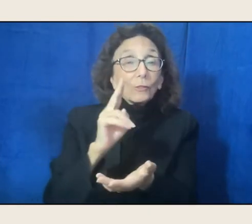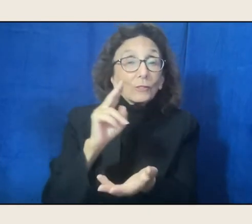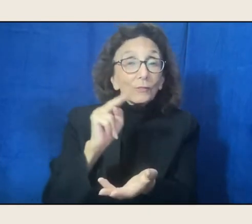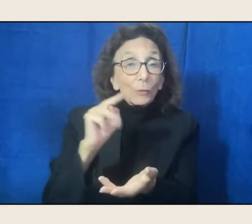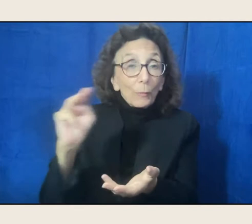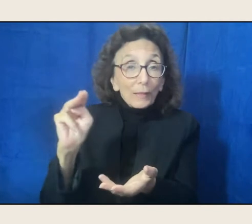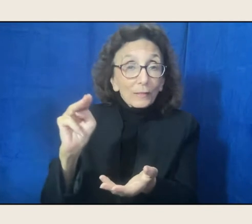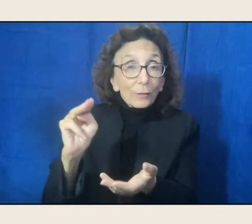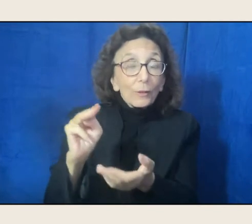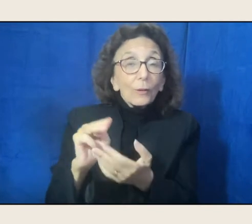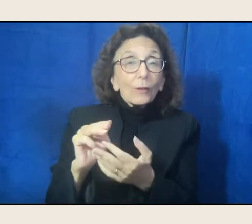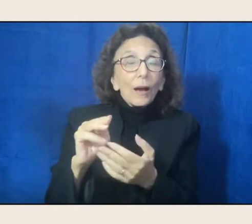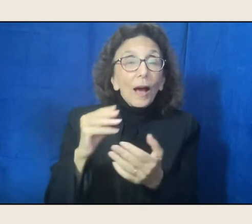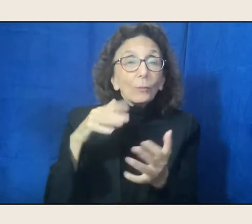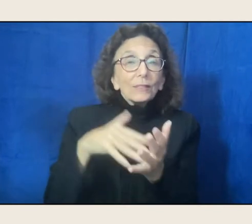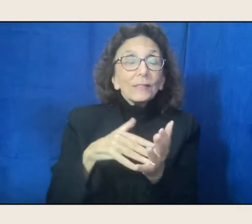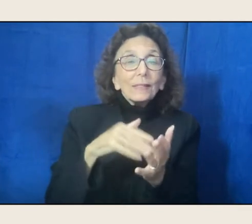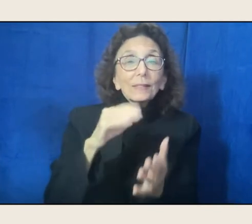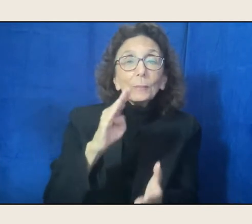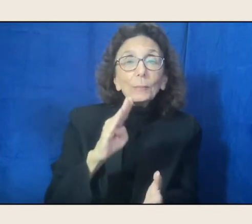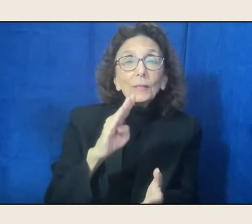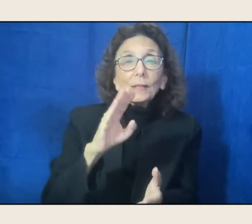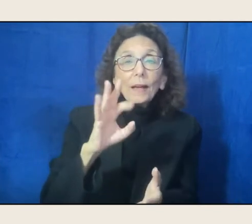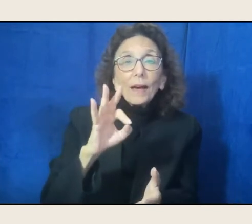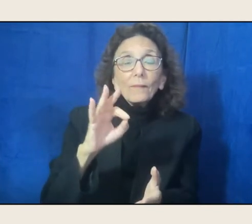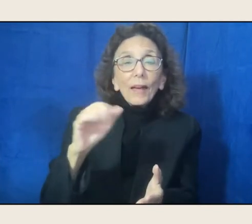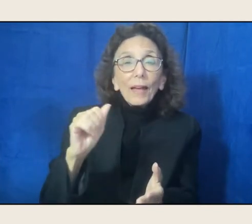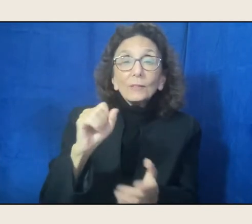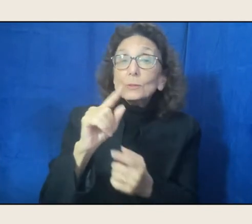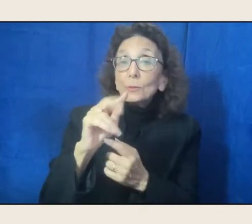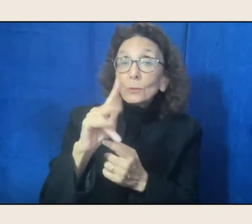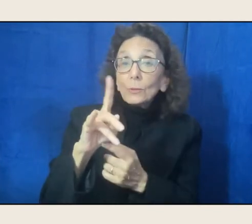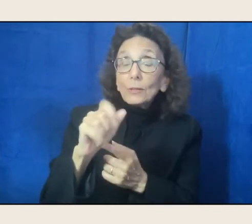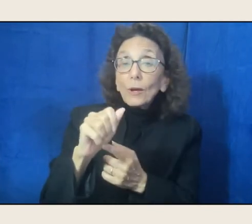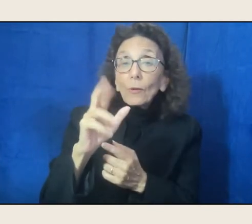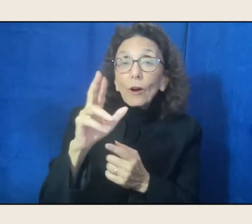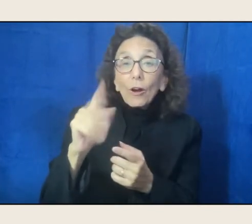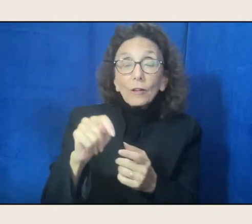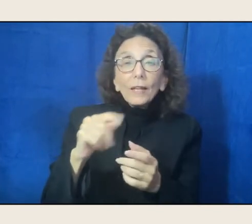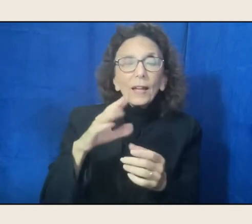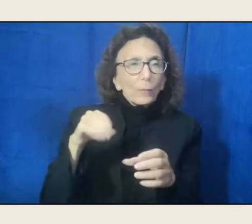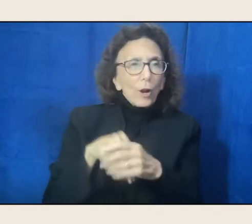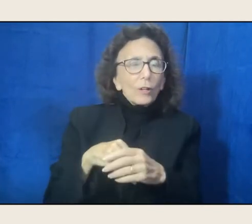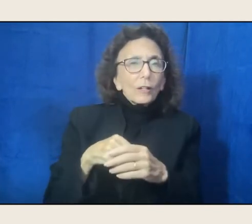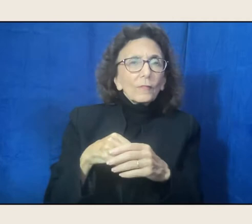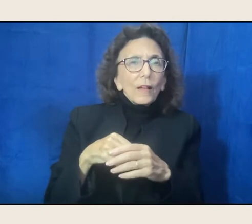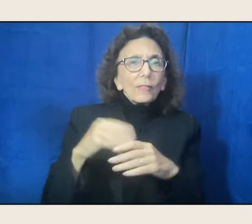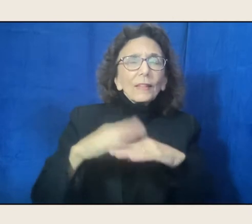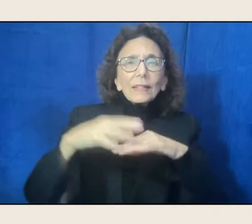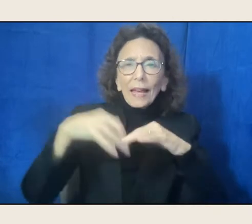BFA in studio art major, and it's part of Native rights movements, and it was the first time I met Native poets.